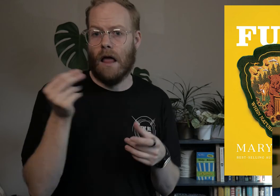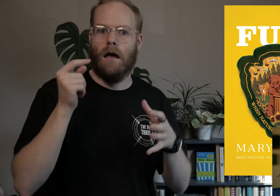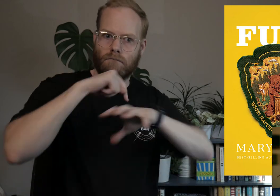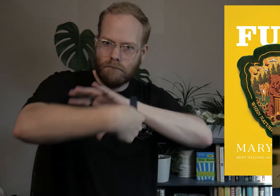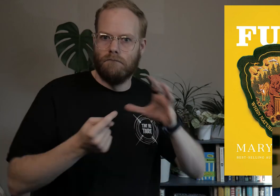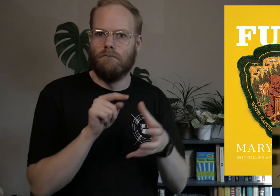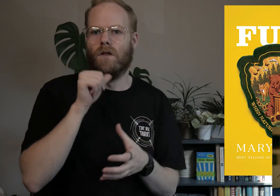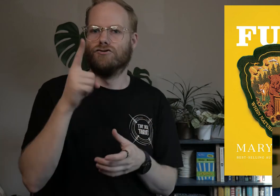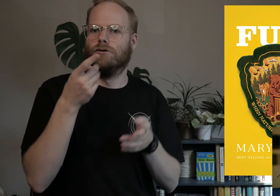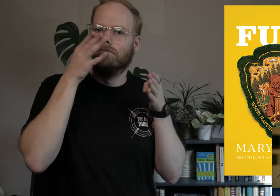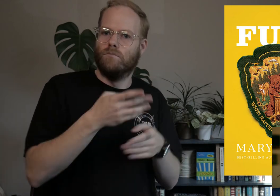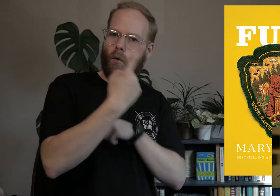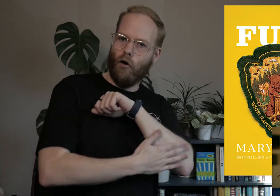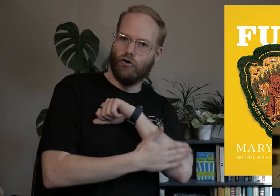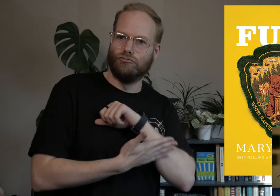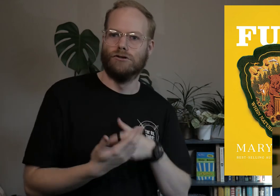and all across the world, not just focusing on one country.